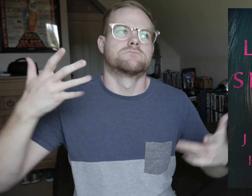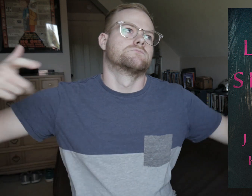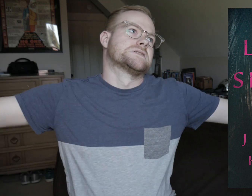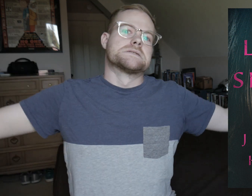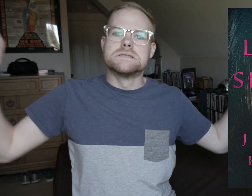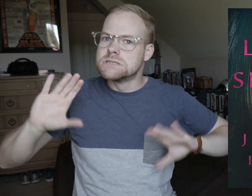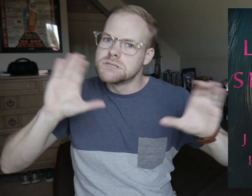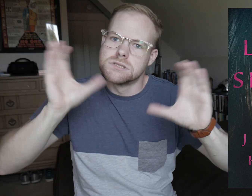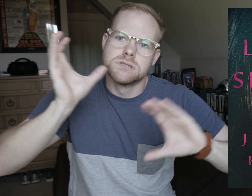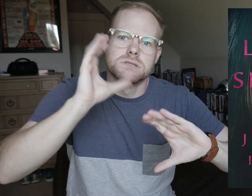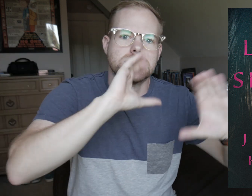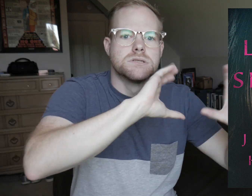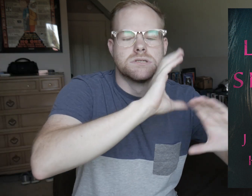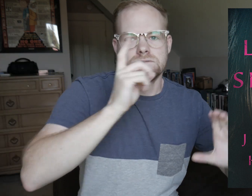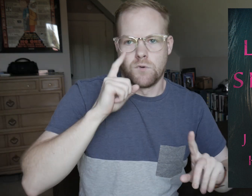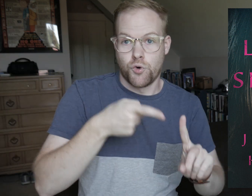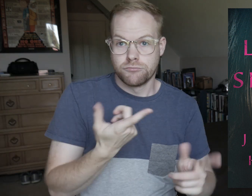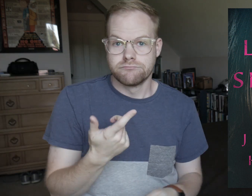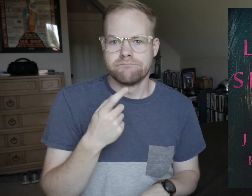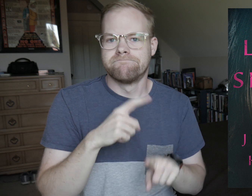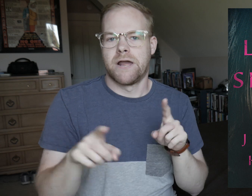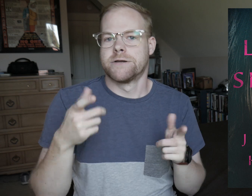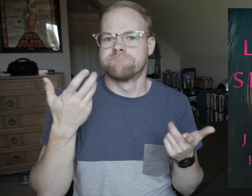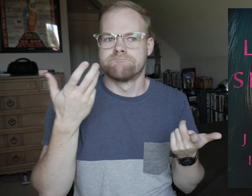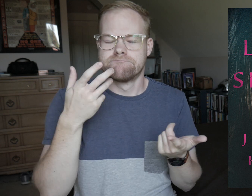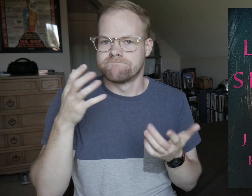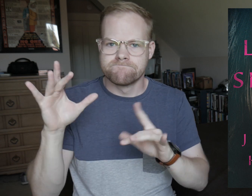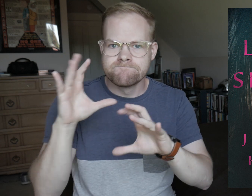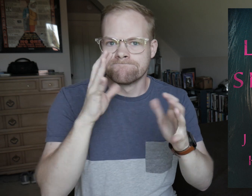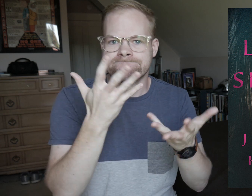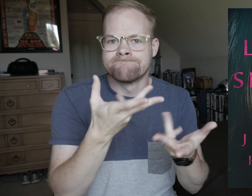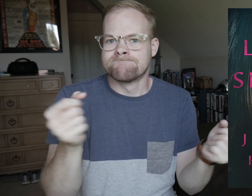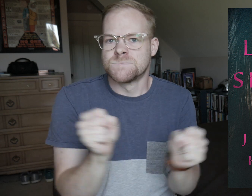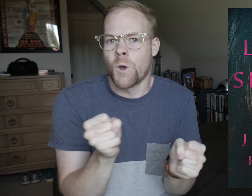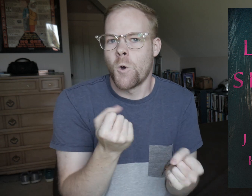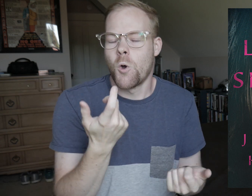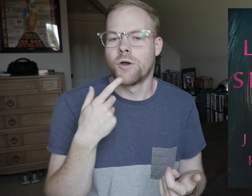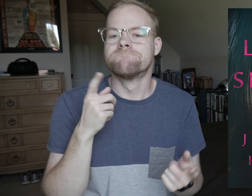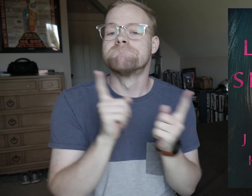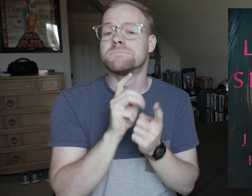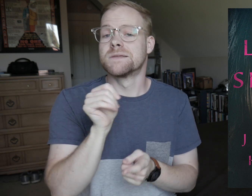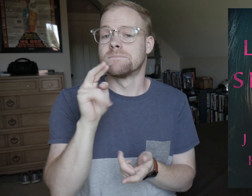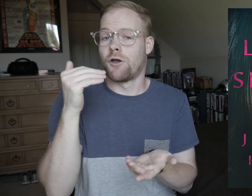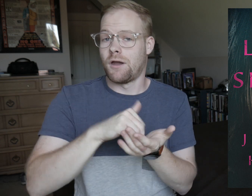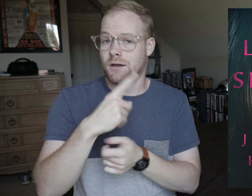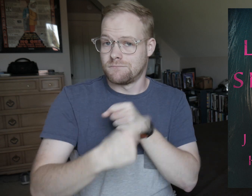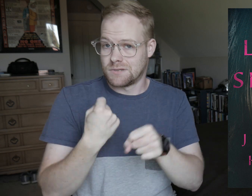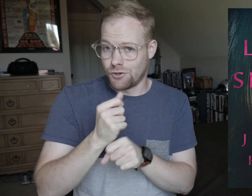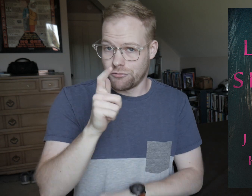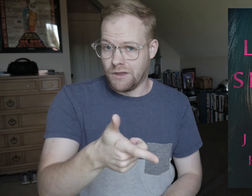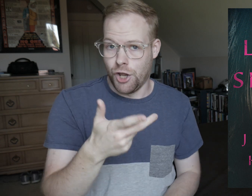There’s a huge hunt for him, but the trail goes cold and we meet Marin again a year later,